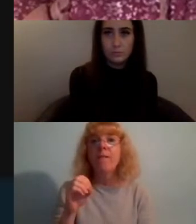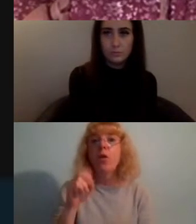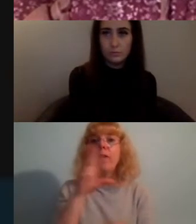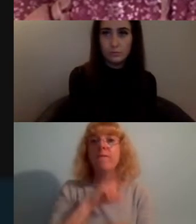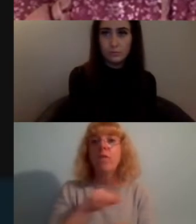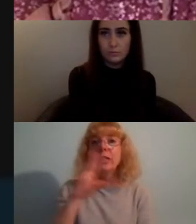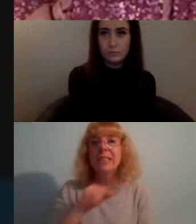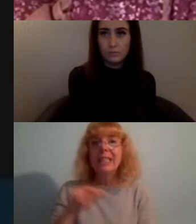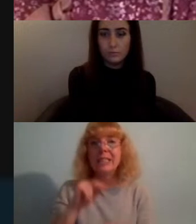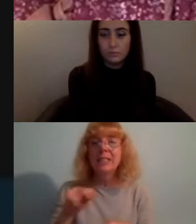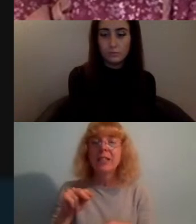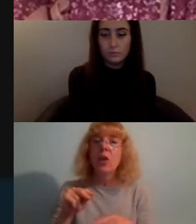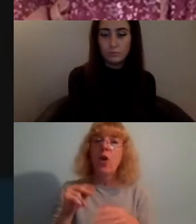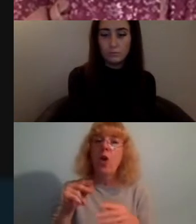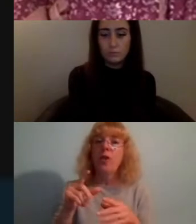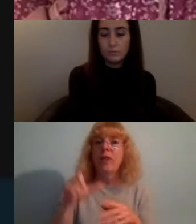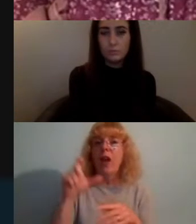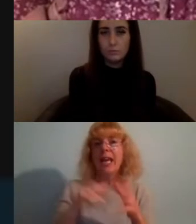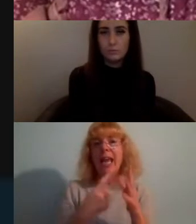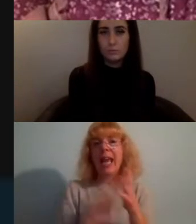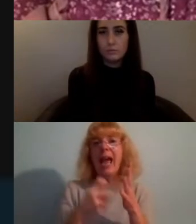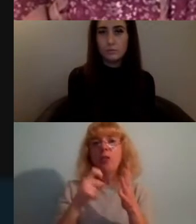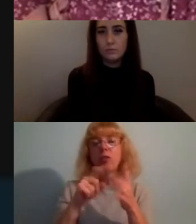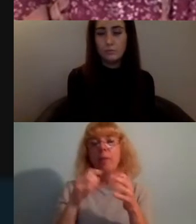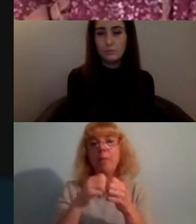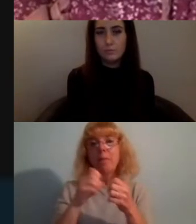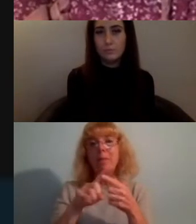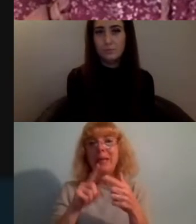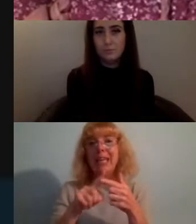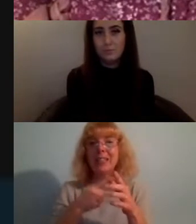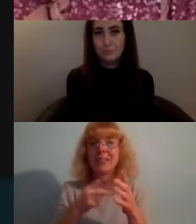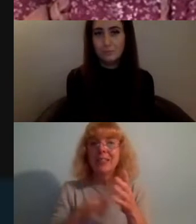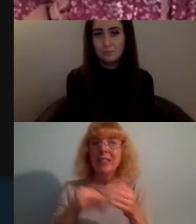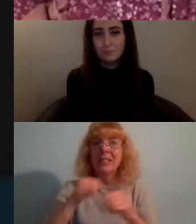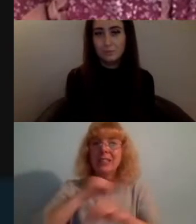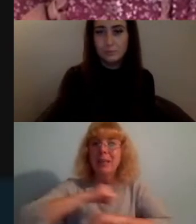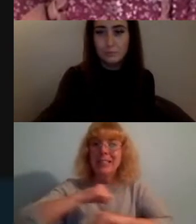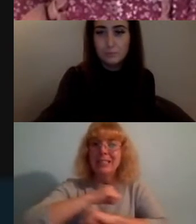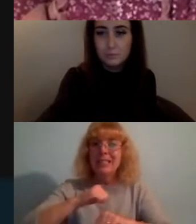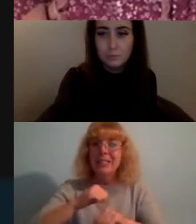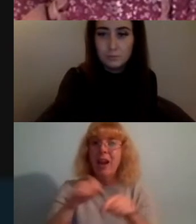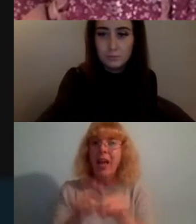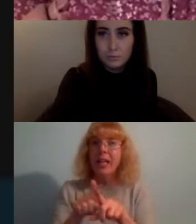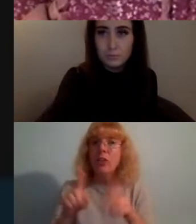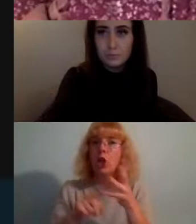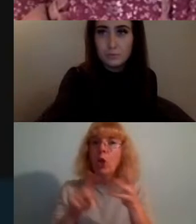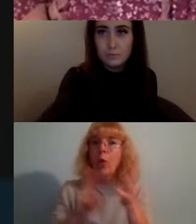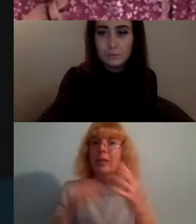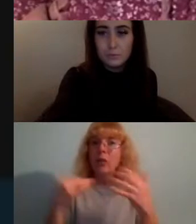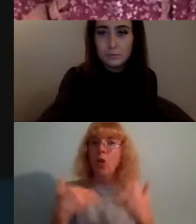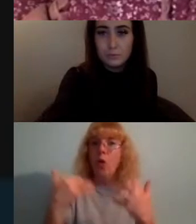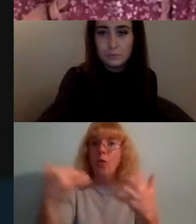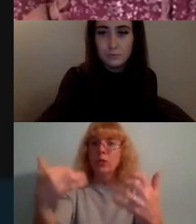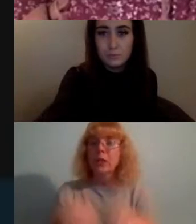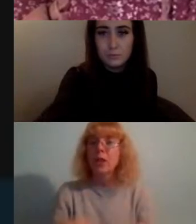activists in global spaces such as the UN conferences and this was an amazing effort